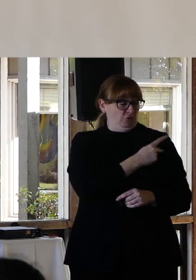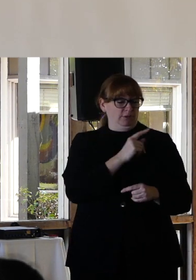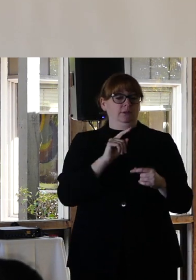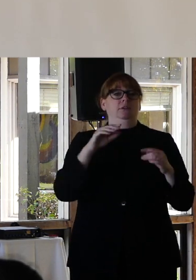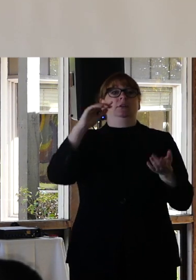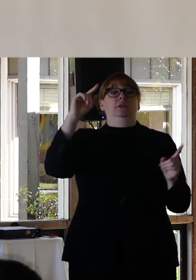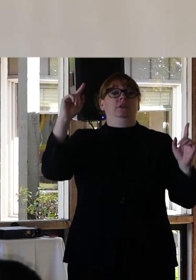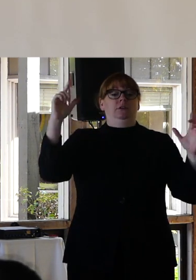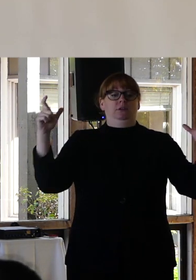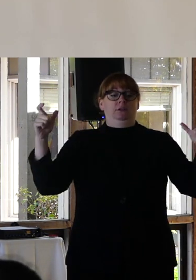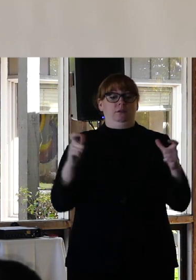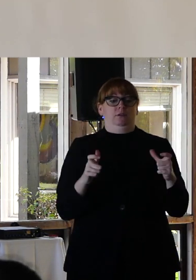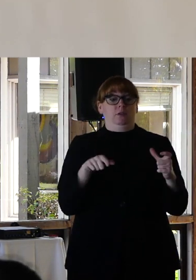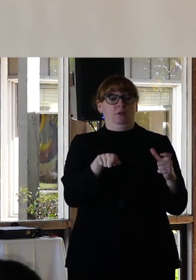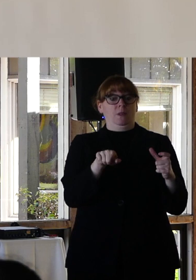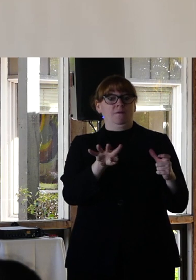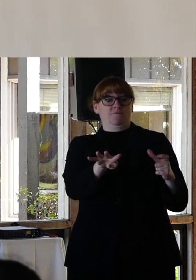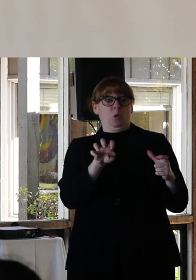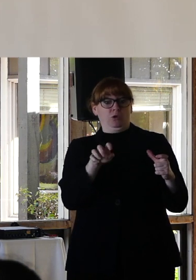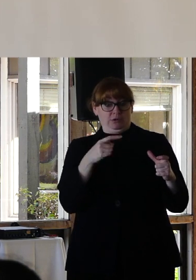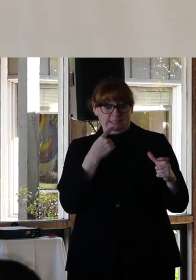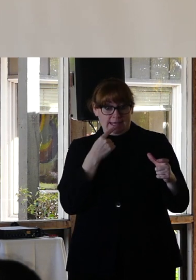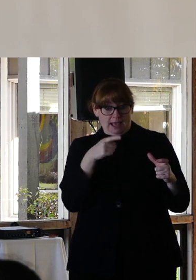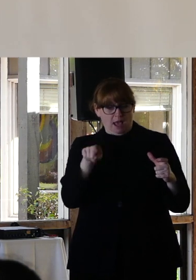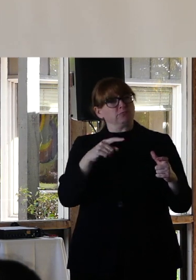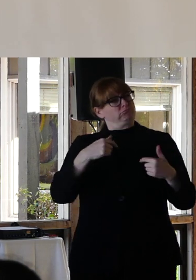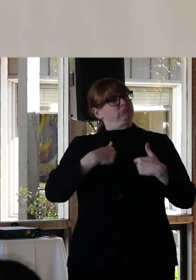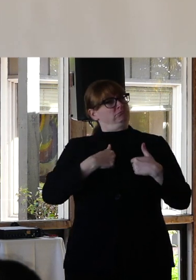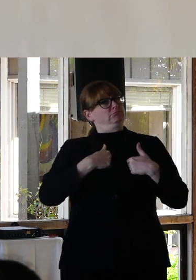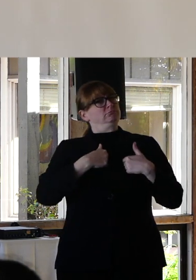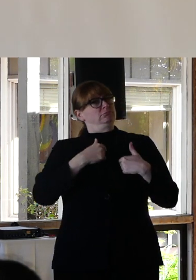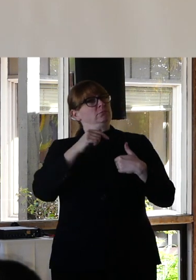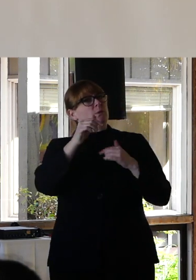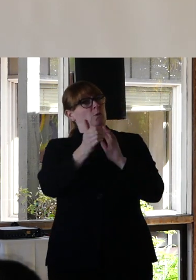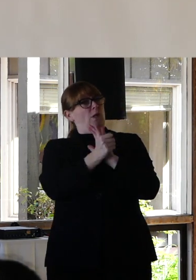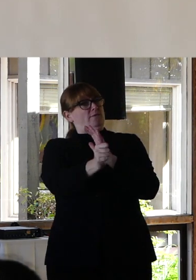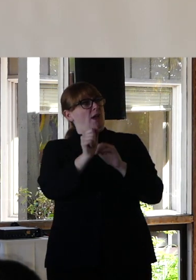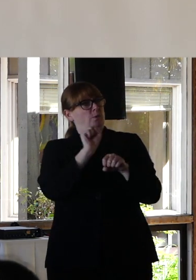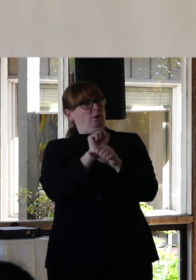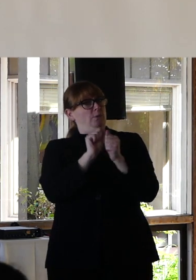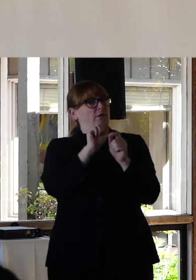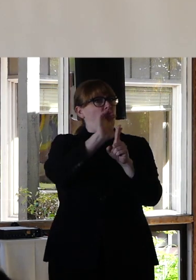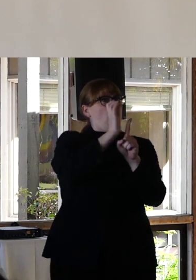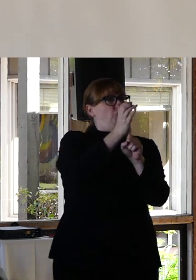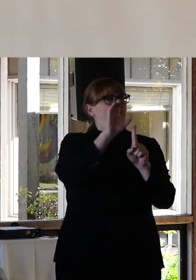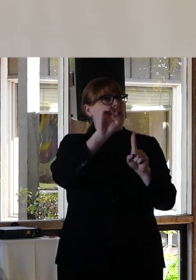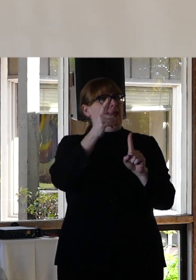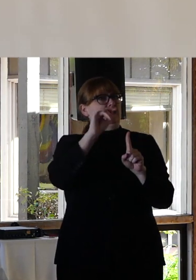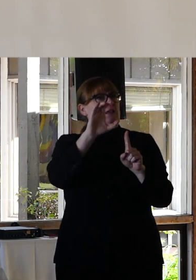are qualified to help with cultural or ethnic issues. Four are able to